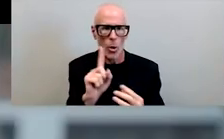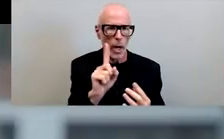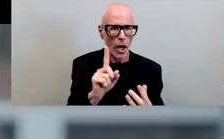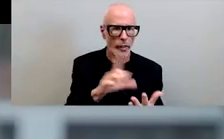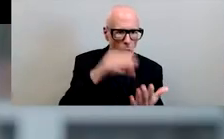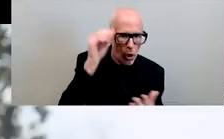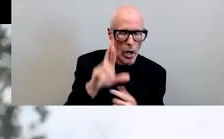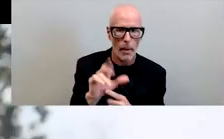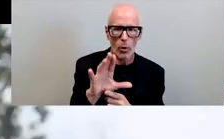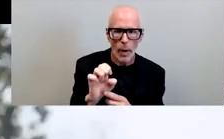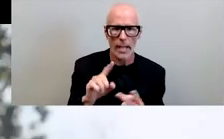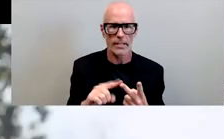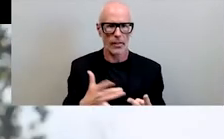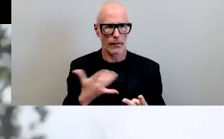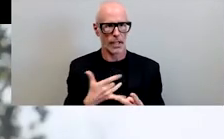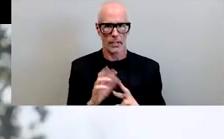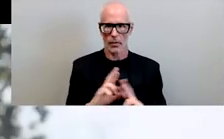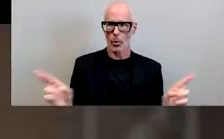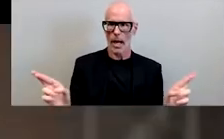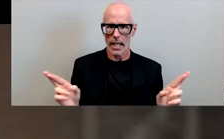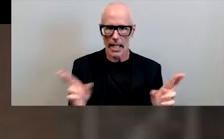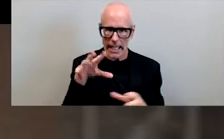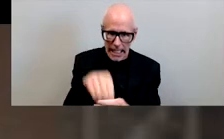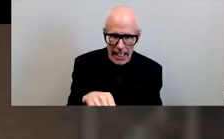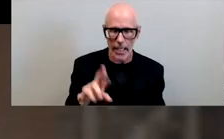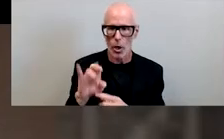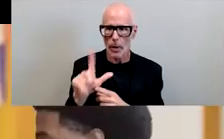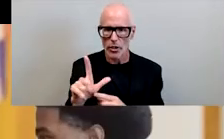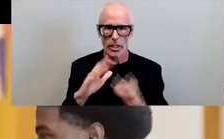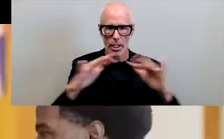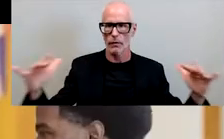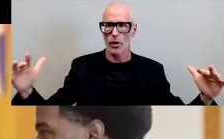their feelings of preparedness for citizenship in a racially diverse democracy after college